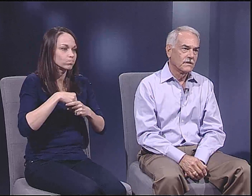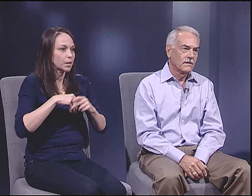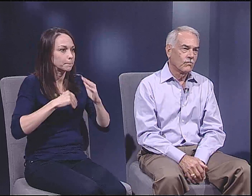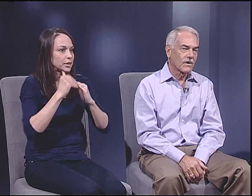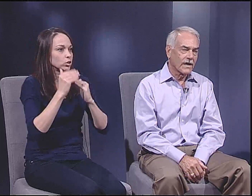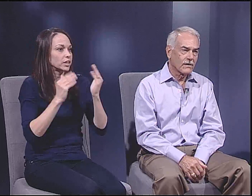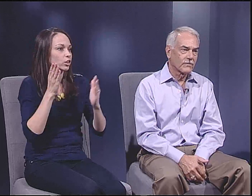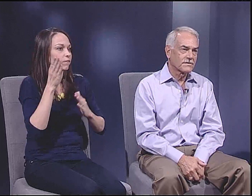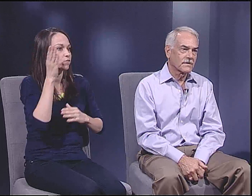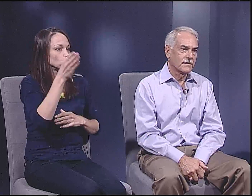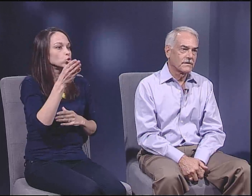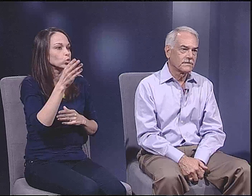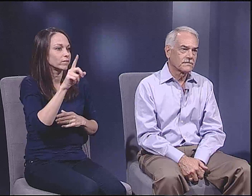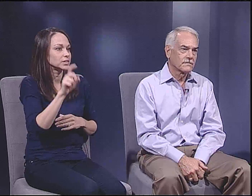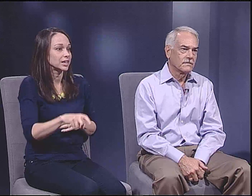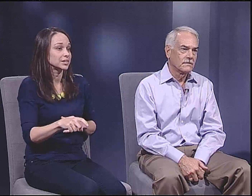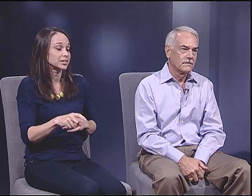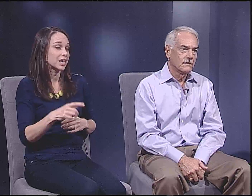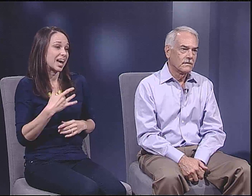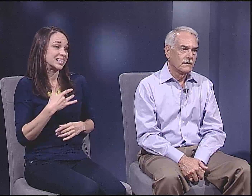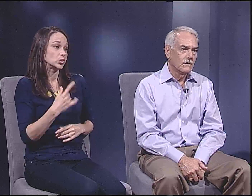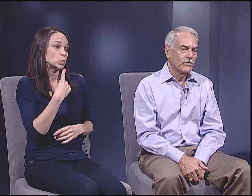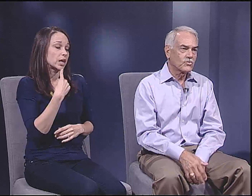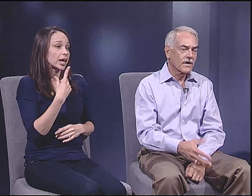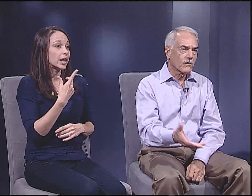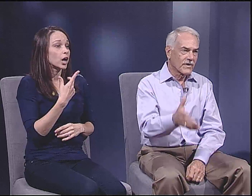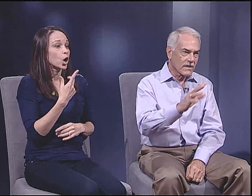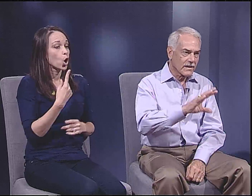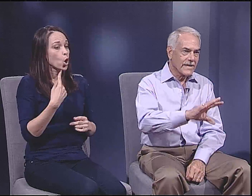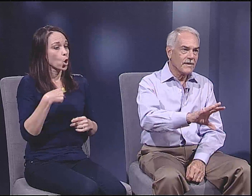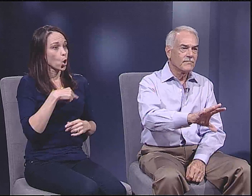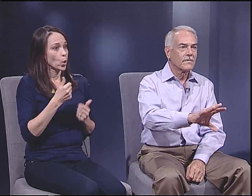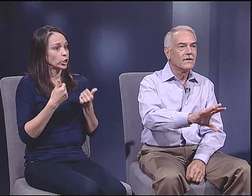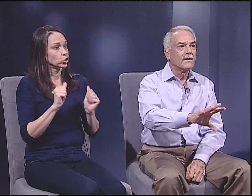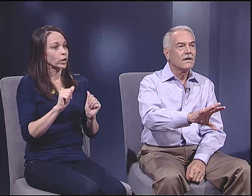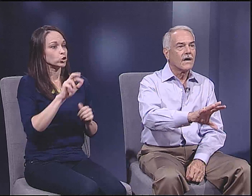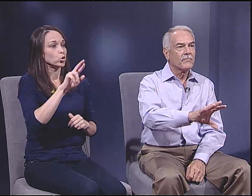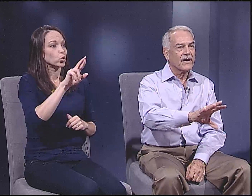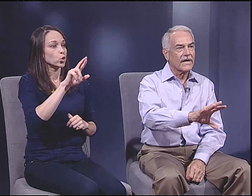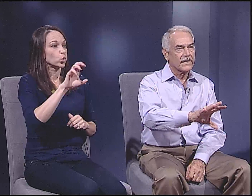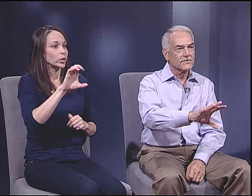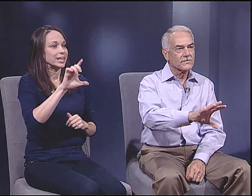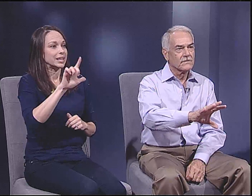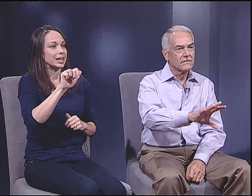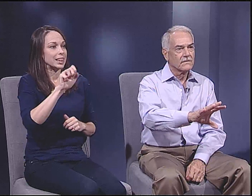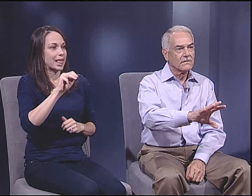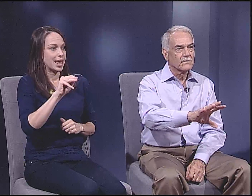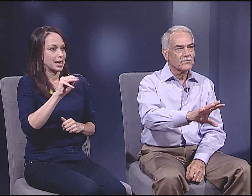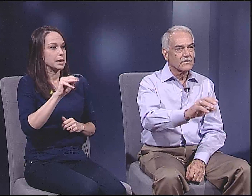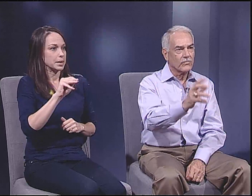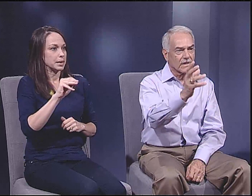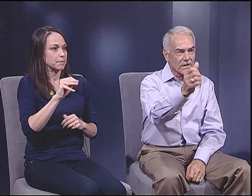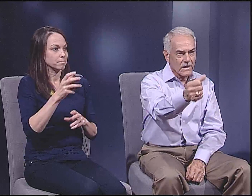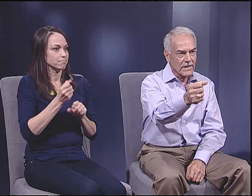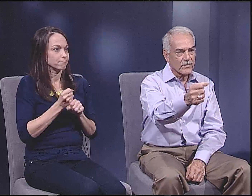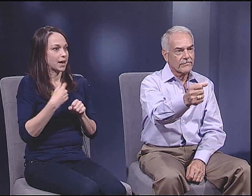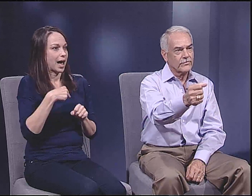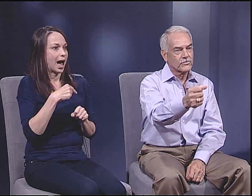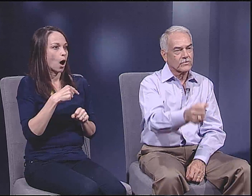and build the future of Texas. What I always say is, we try to reclaim our past,